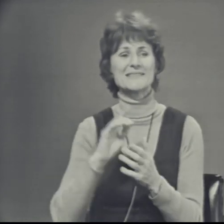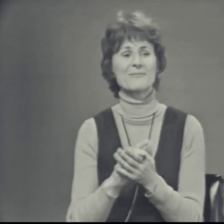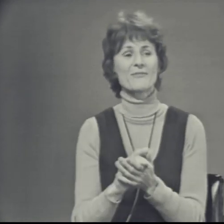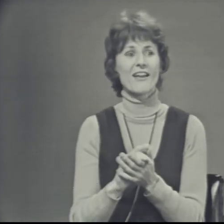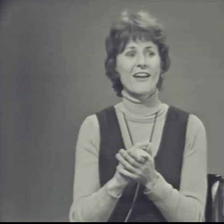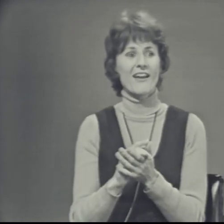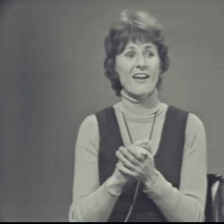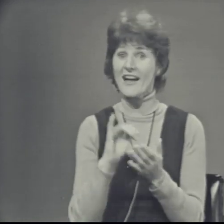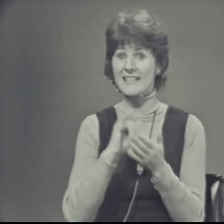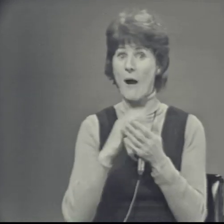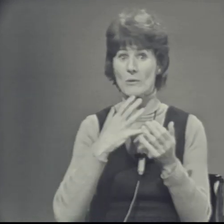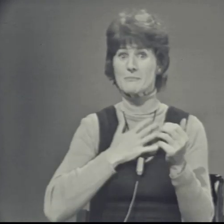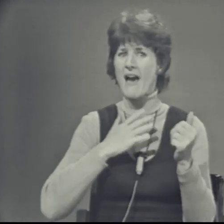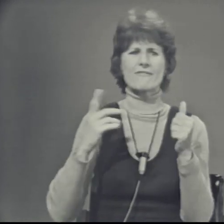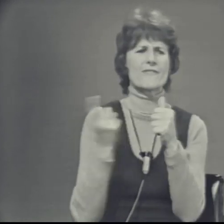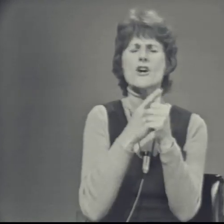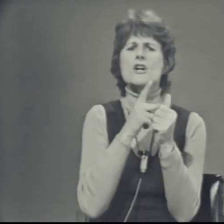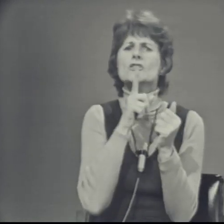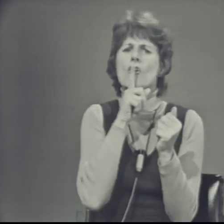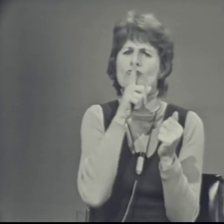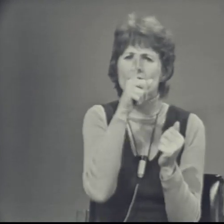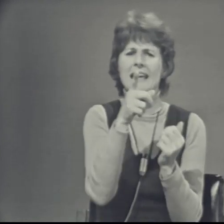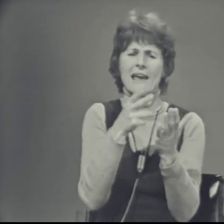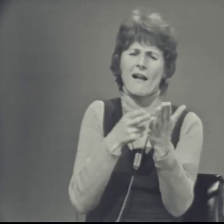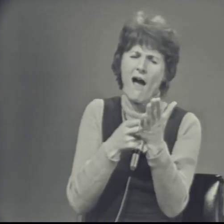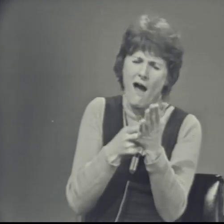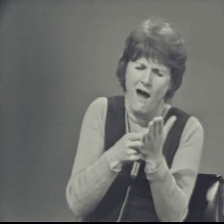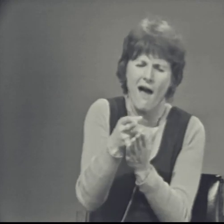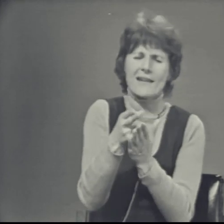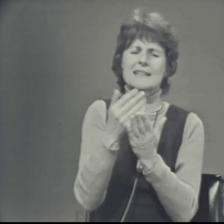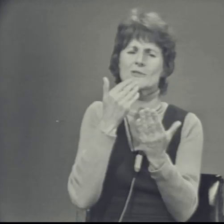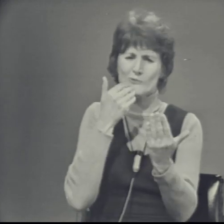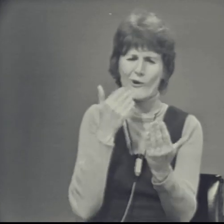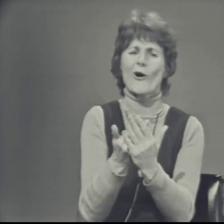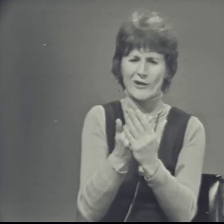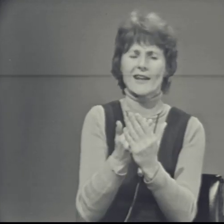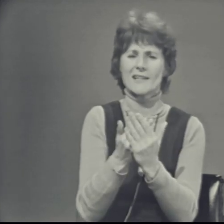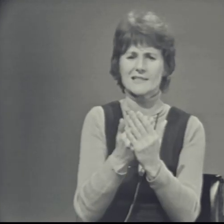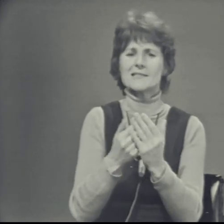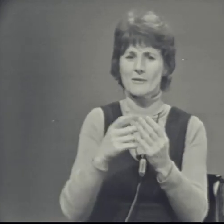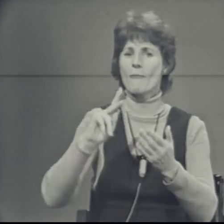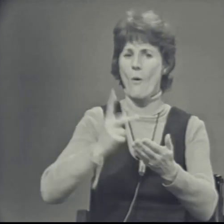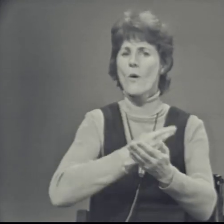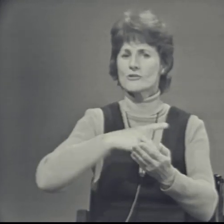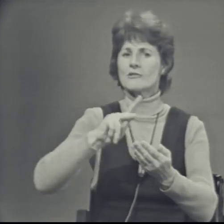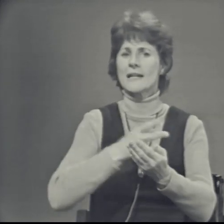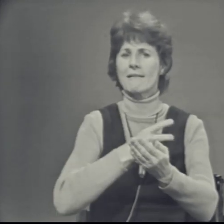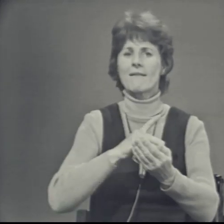That was my first real honest to goodness poetry.